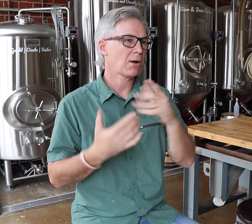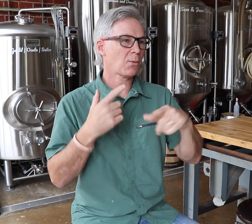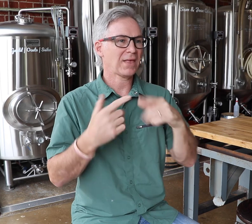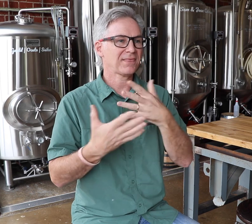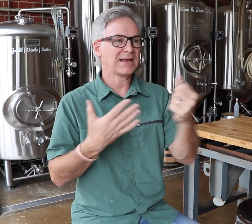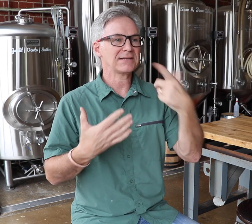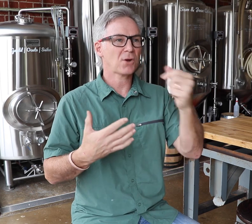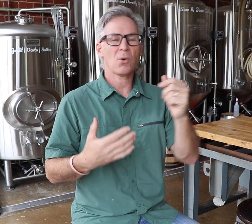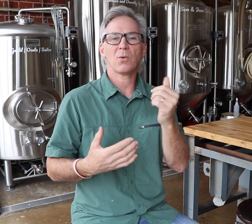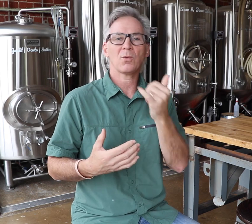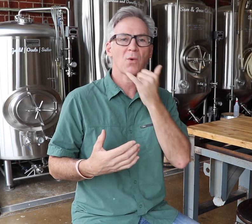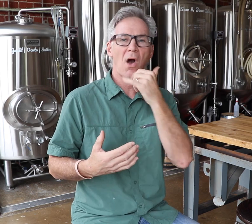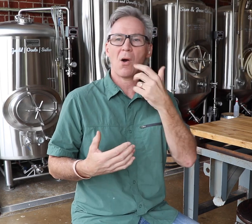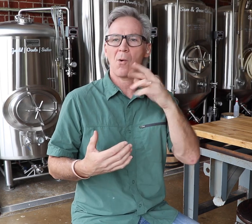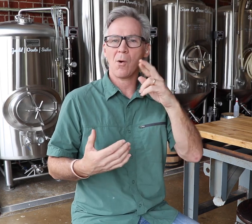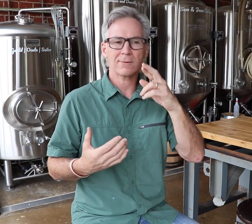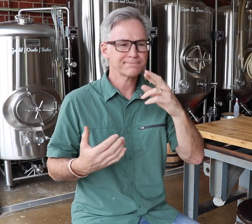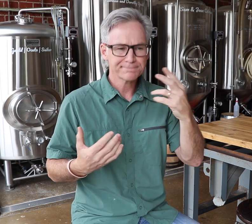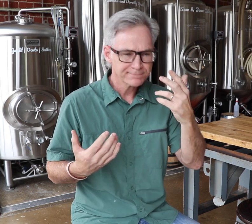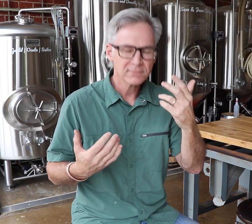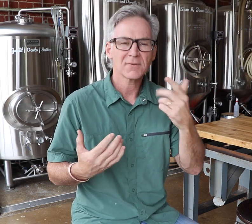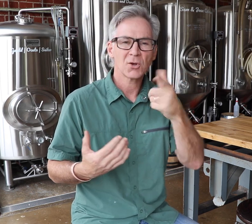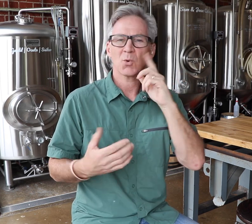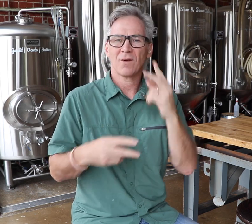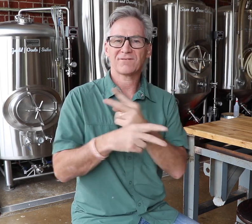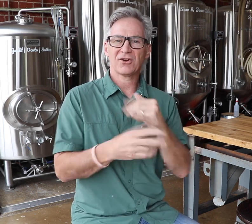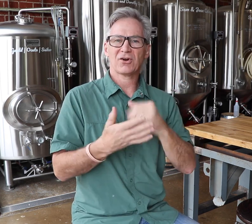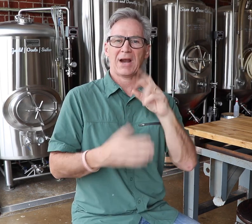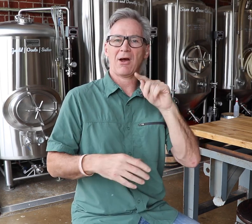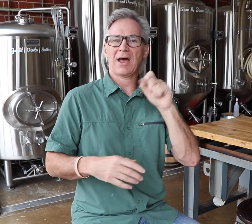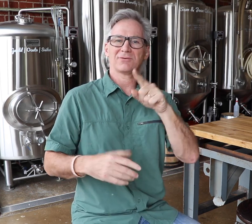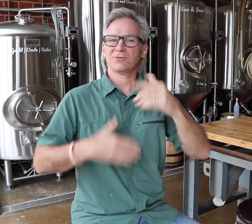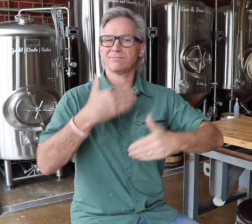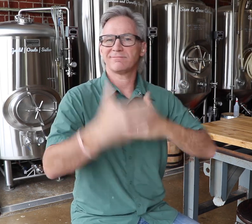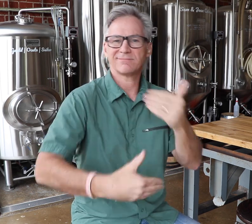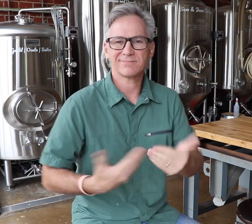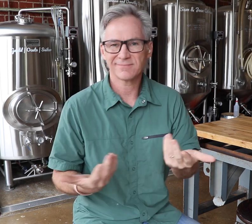When things go wrong or differently, you’ll figure it out as you go through the process.